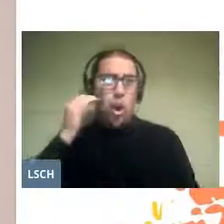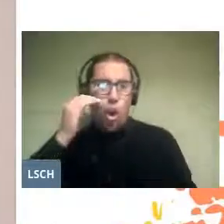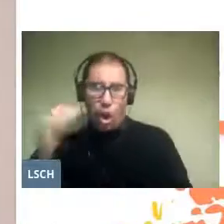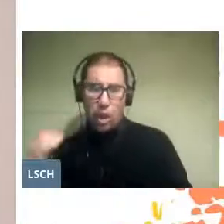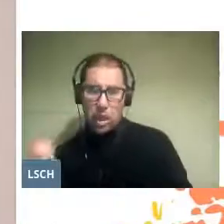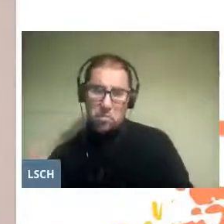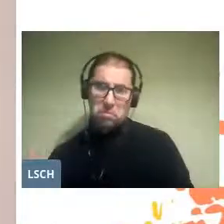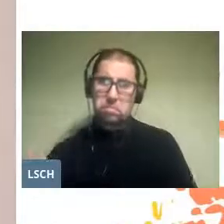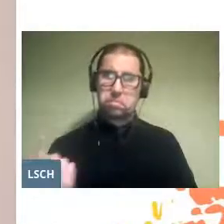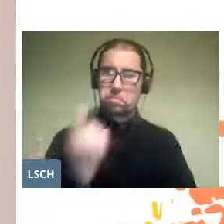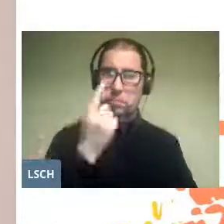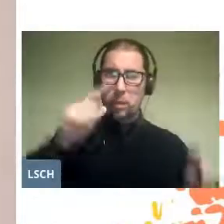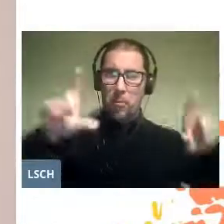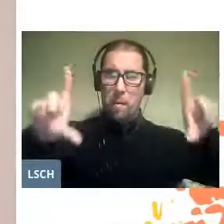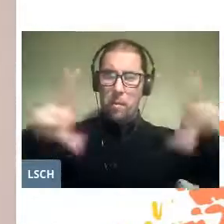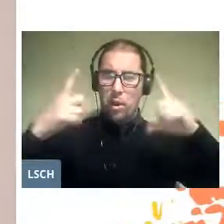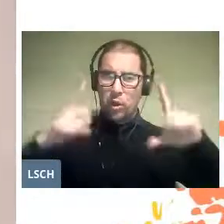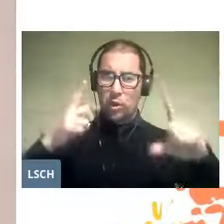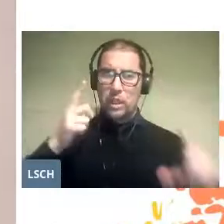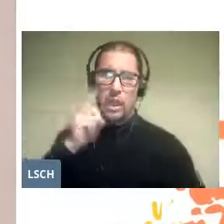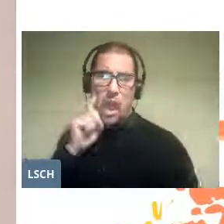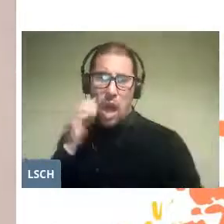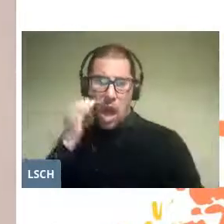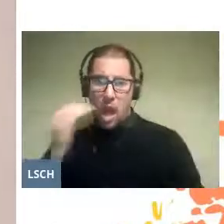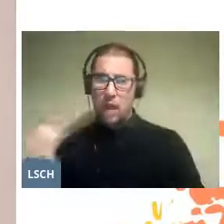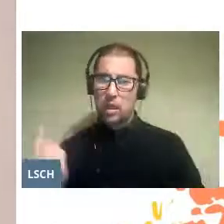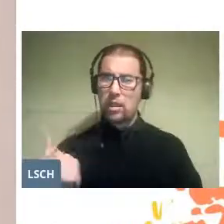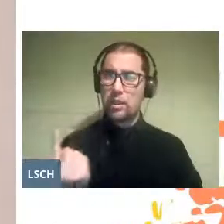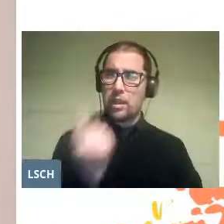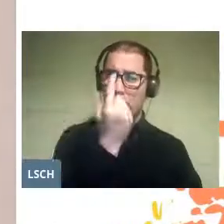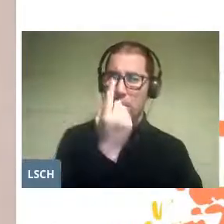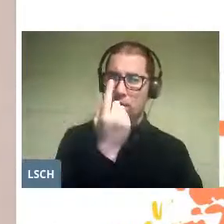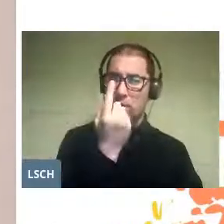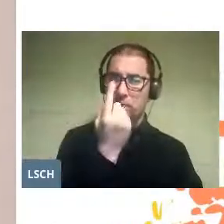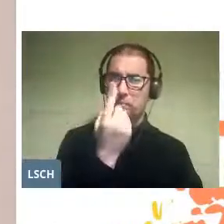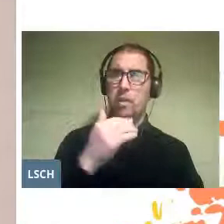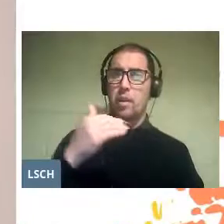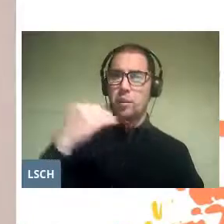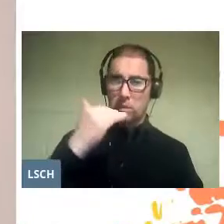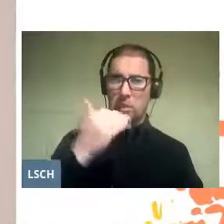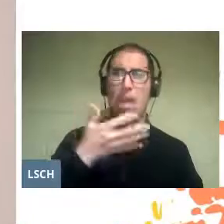but the truth is that it is the children who occupy the stage singing and acting,